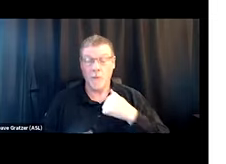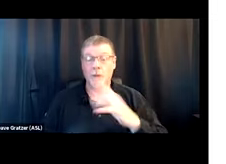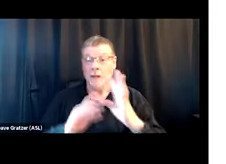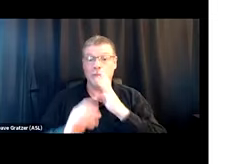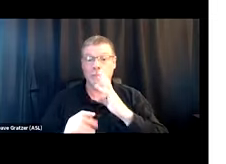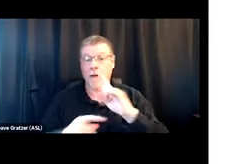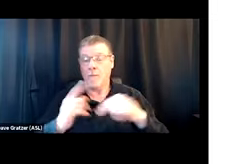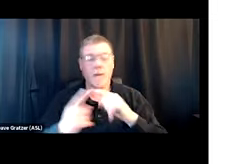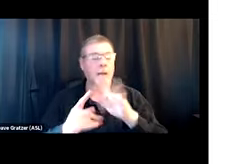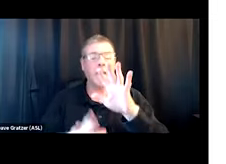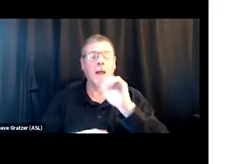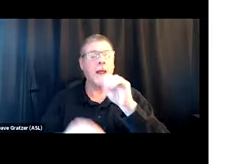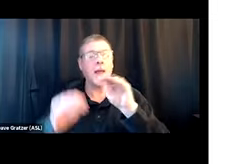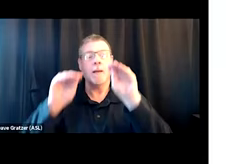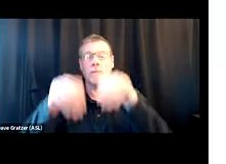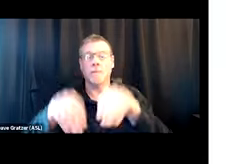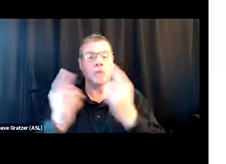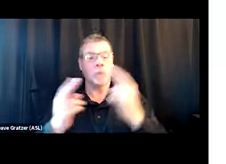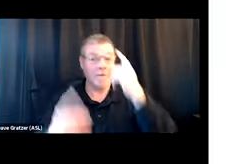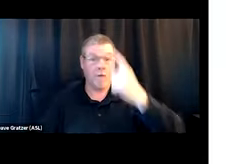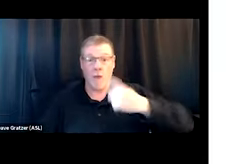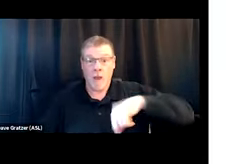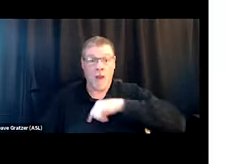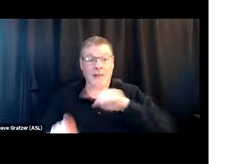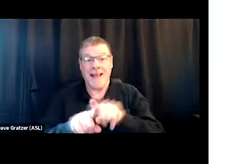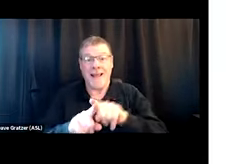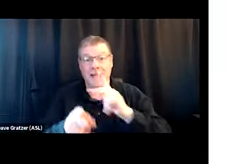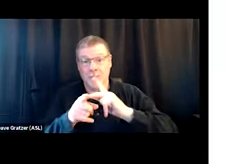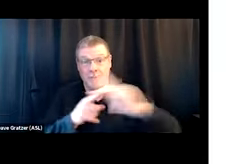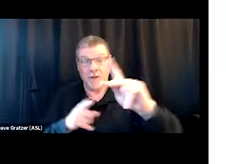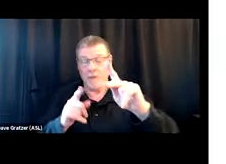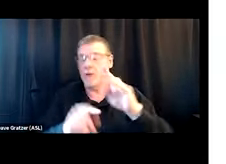not just putting resources in our hands as providers, but putting resources